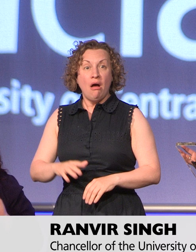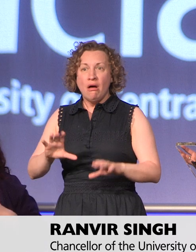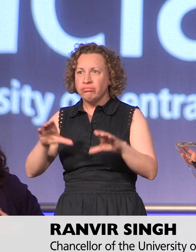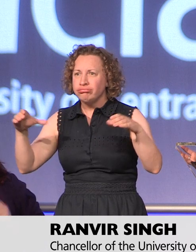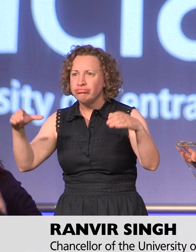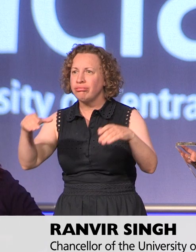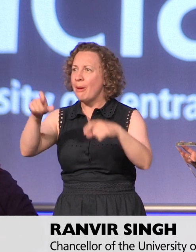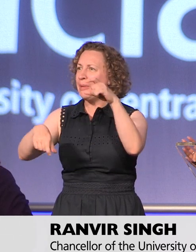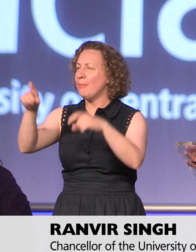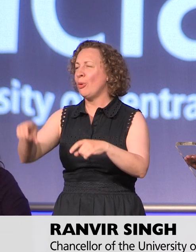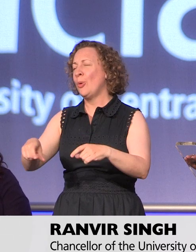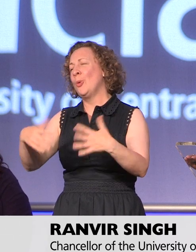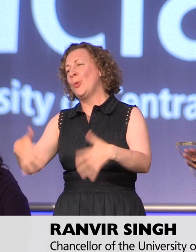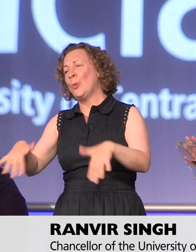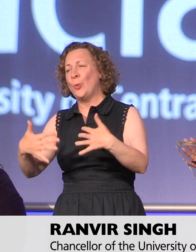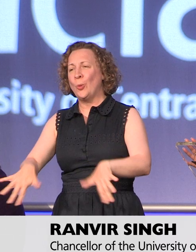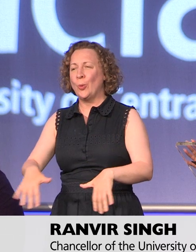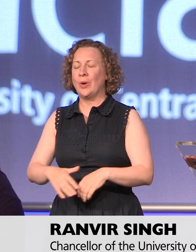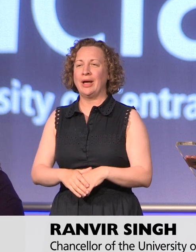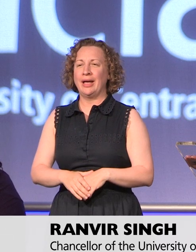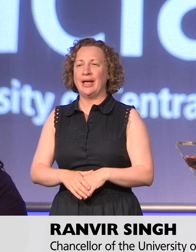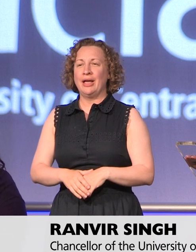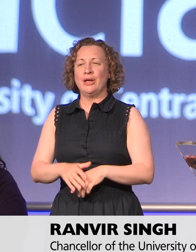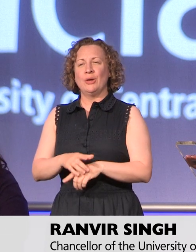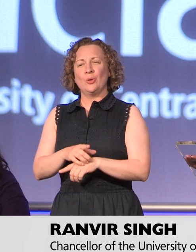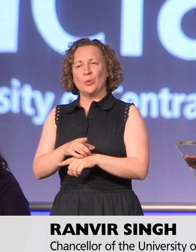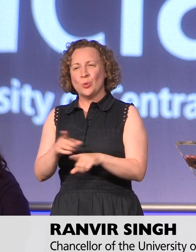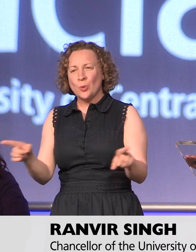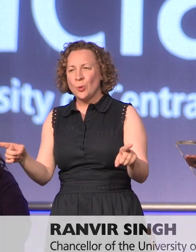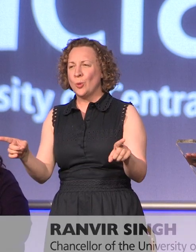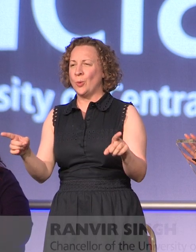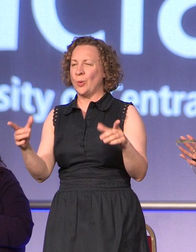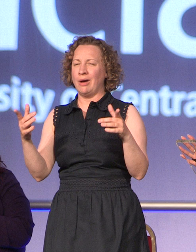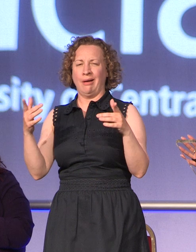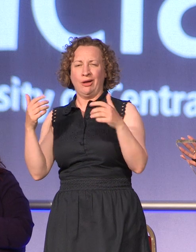people you are the manner in which you have shown your support for one another